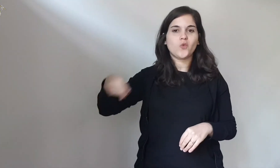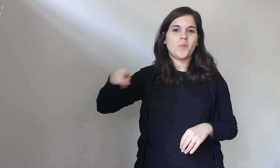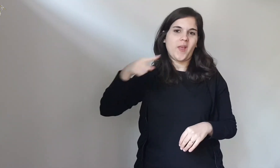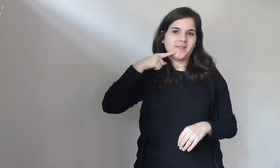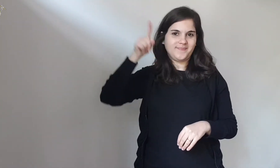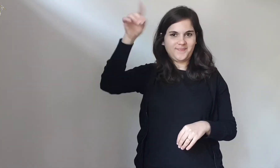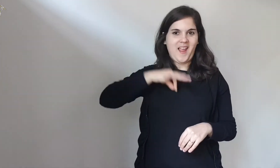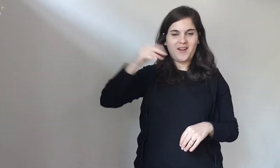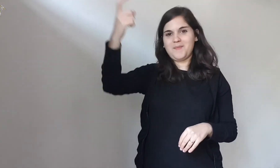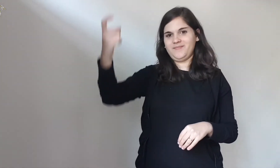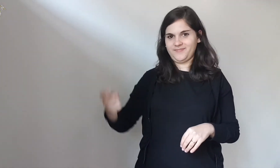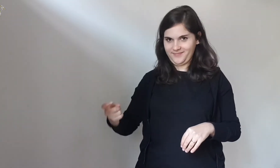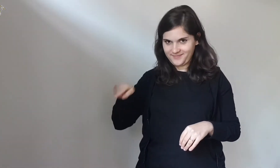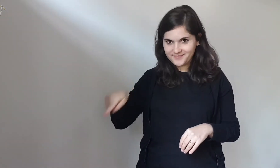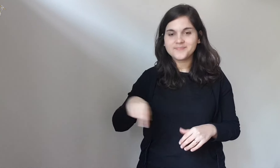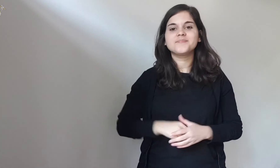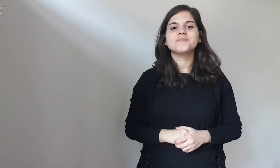for the soul that will come to visit.